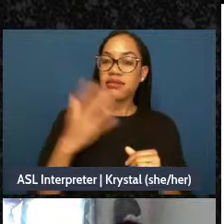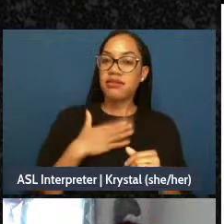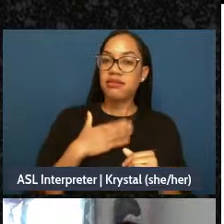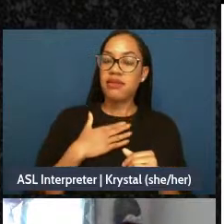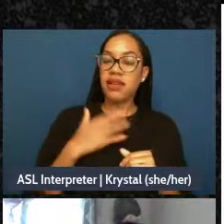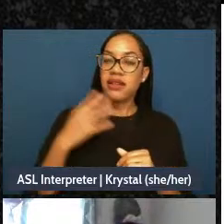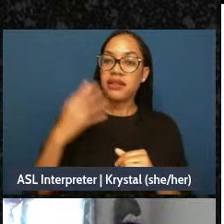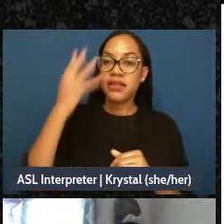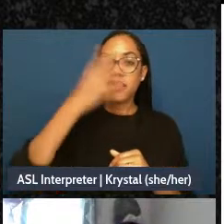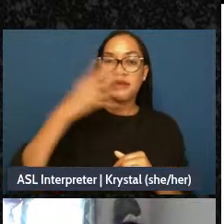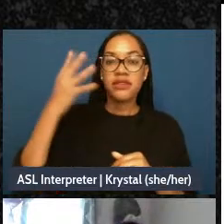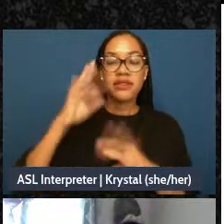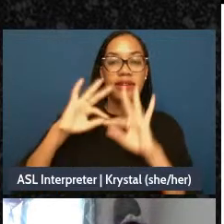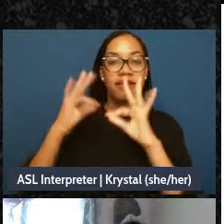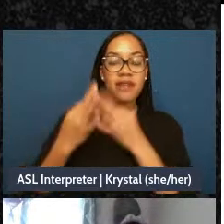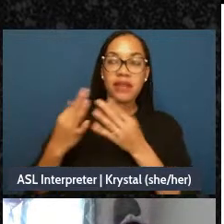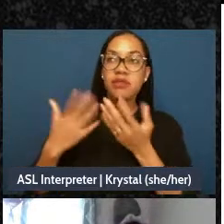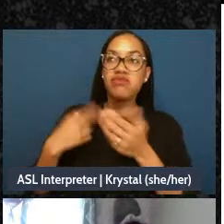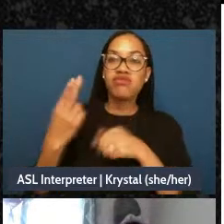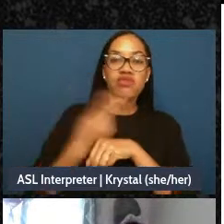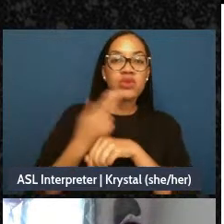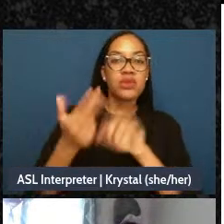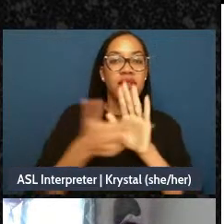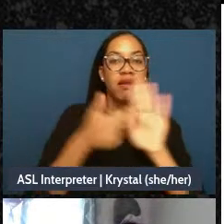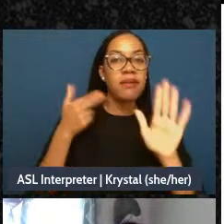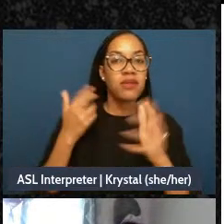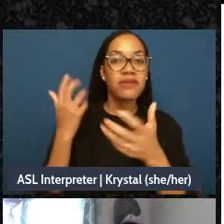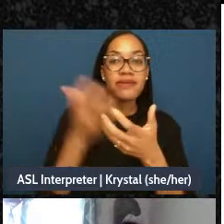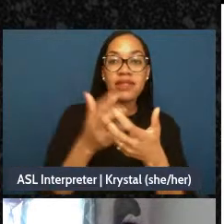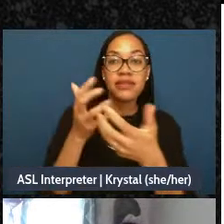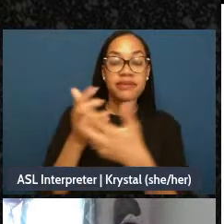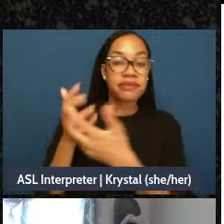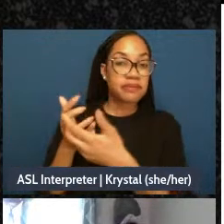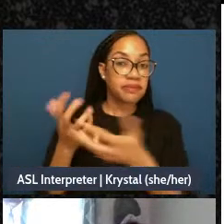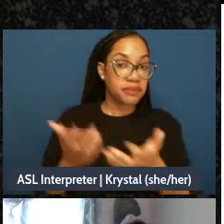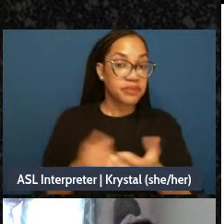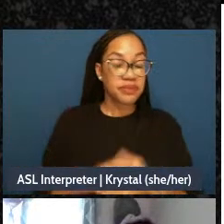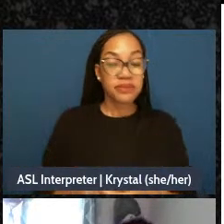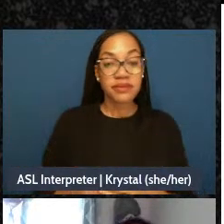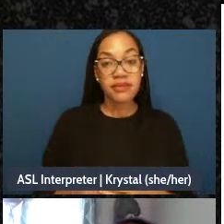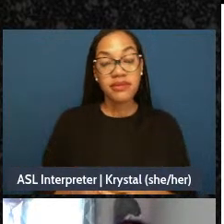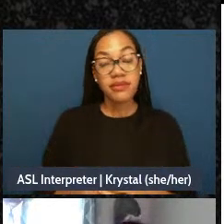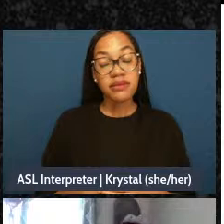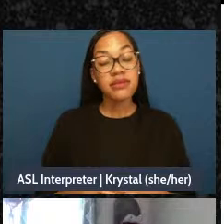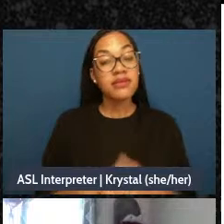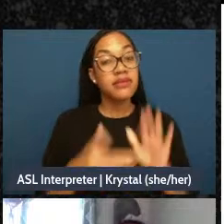I think it's important for us to point that labels and some of these stories they can't help they